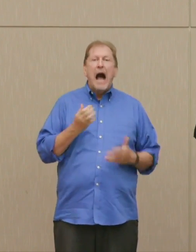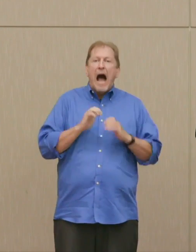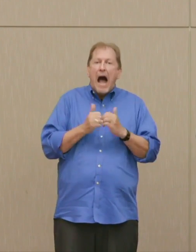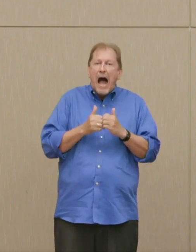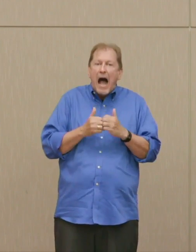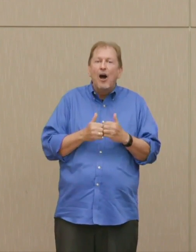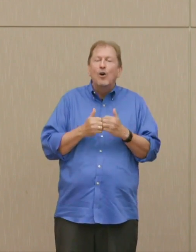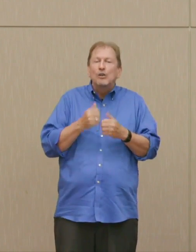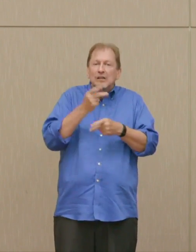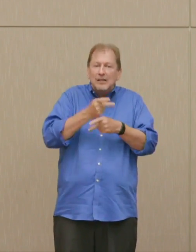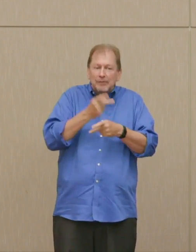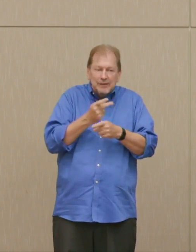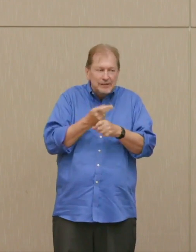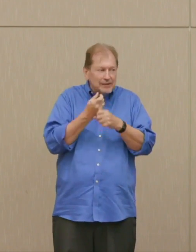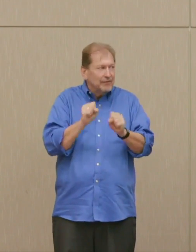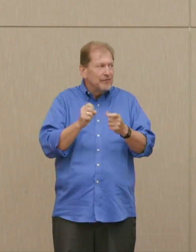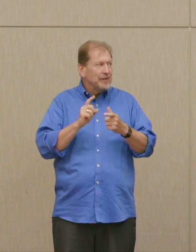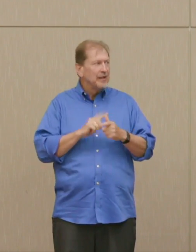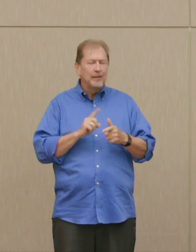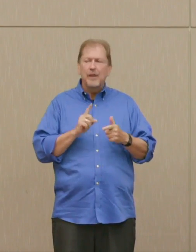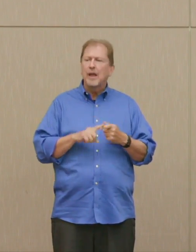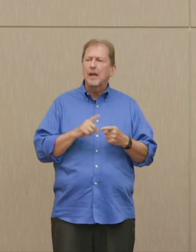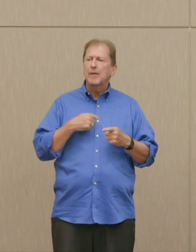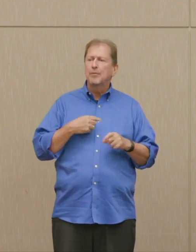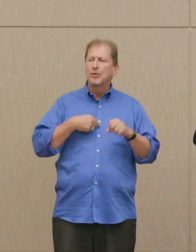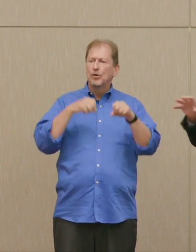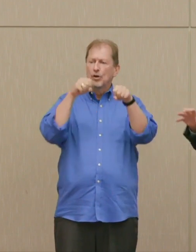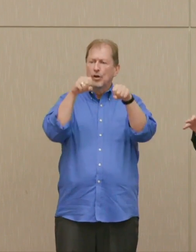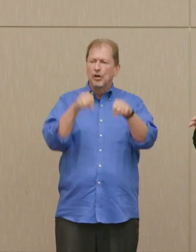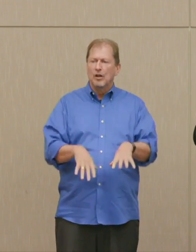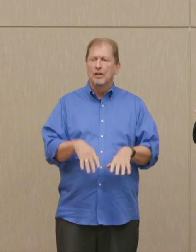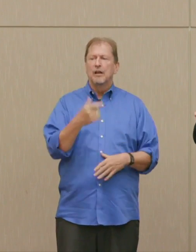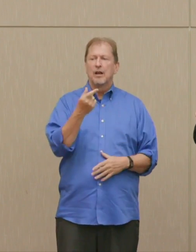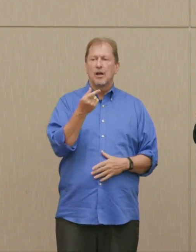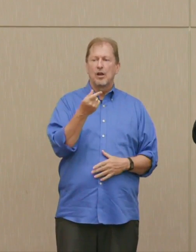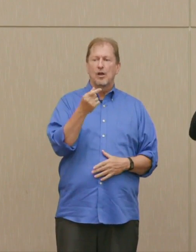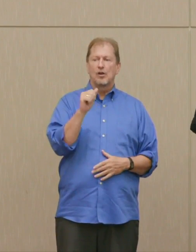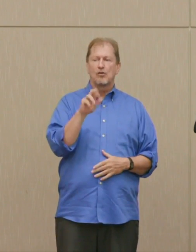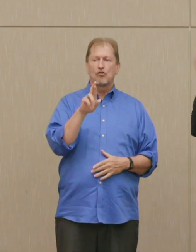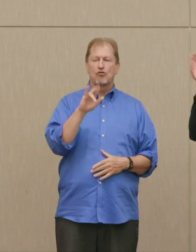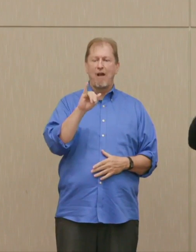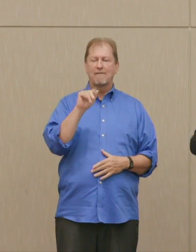rods of graphite into what was then called a pile ... I'm sorry, rods of something, I